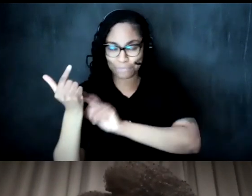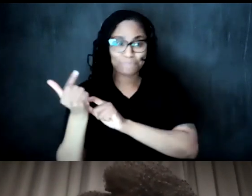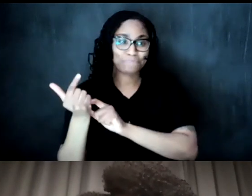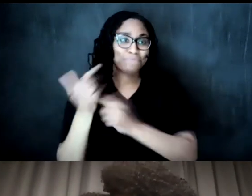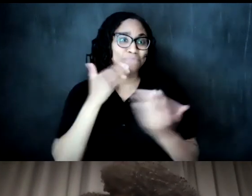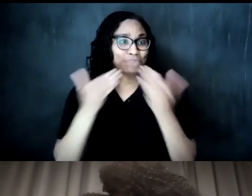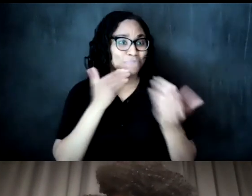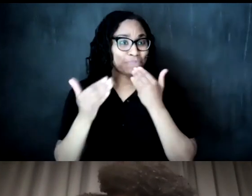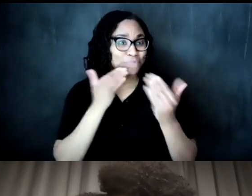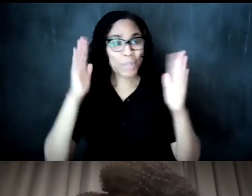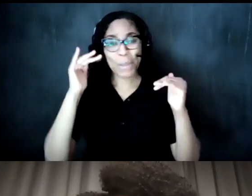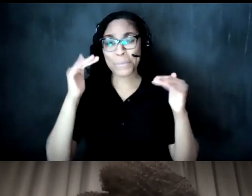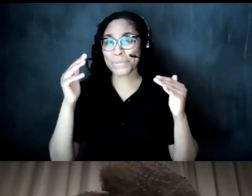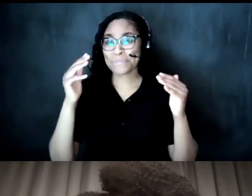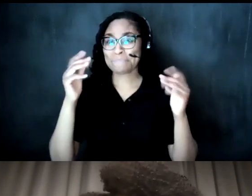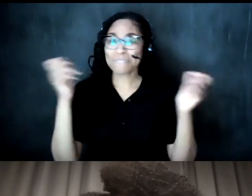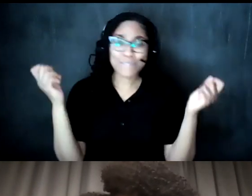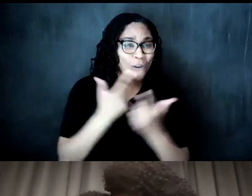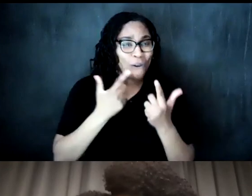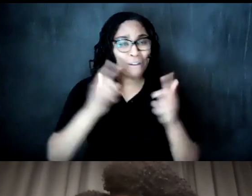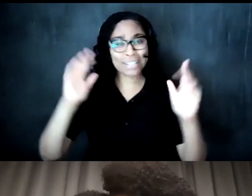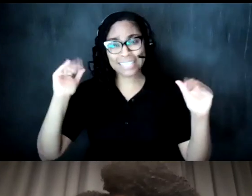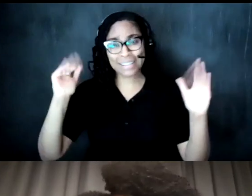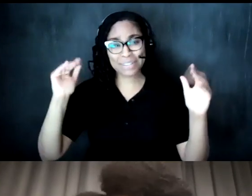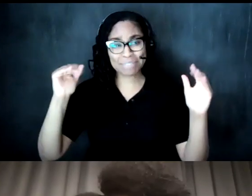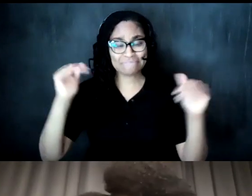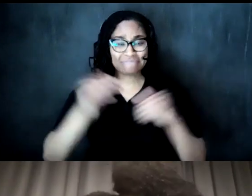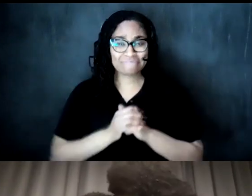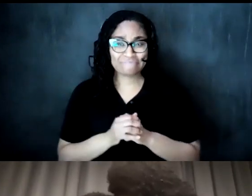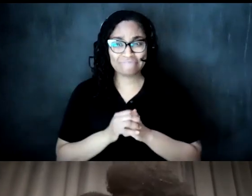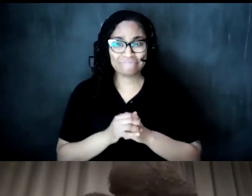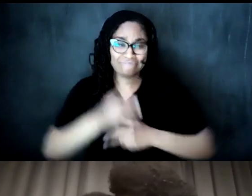yeah that would be all for the show today all right everyone love you guys be safe